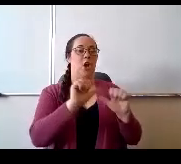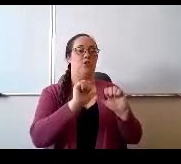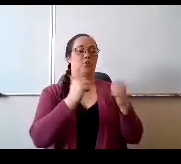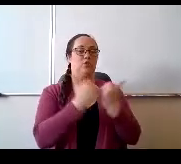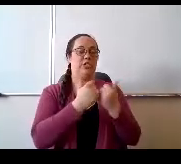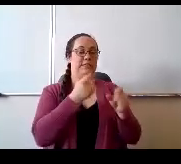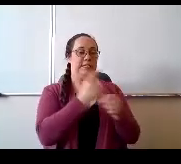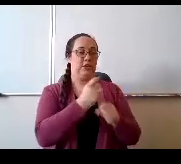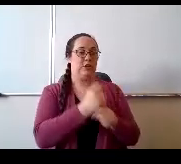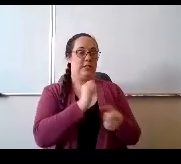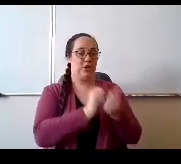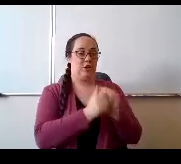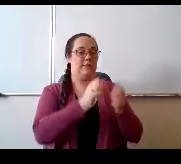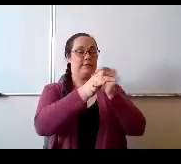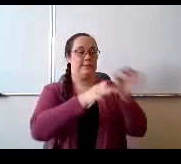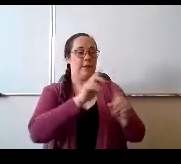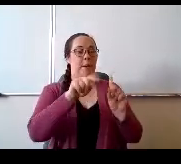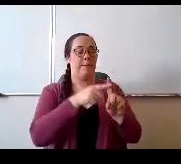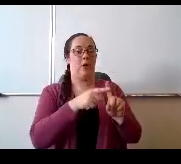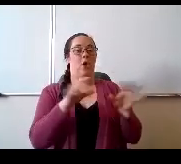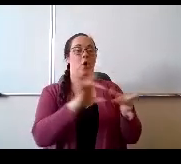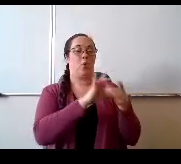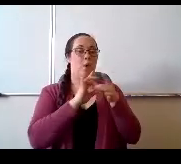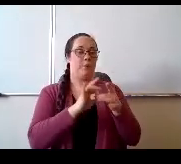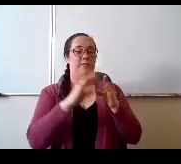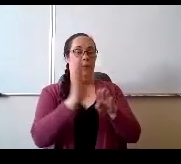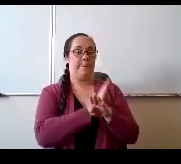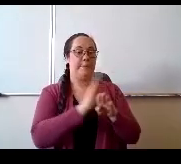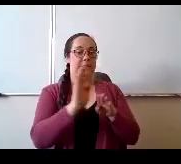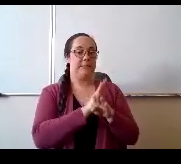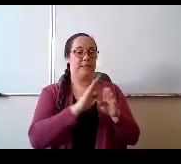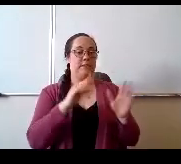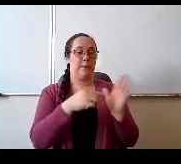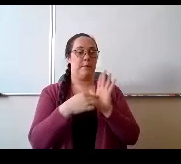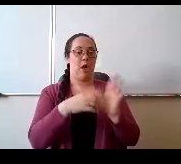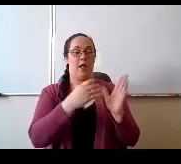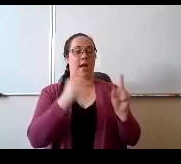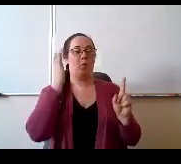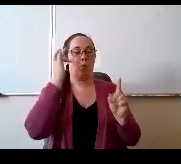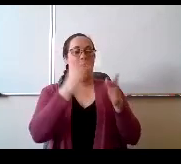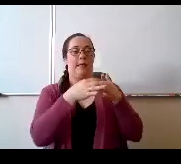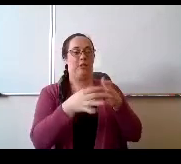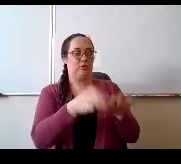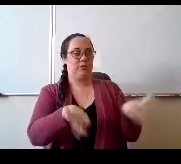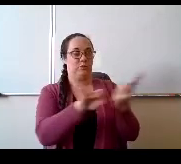explaining a cooperative business model and why leadership is important. Her story was featured.